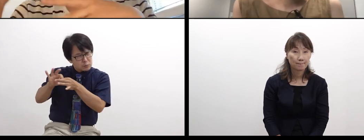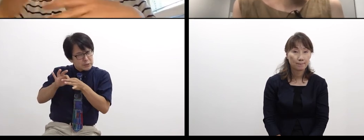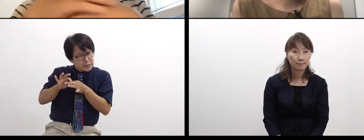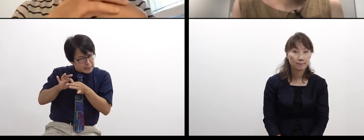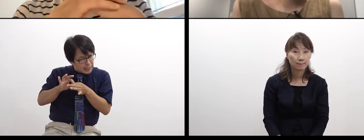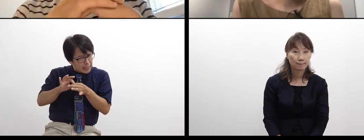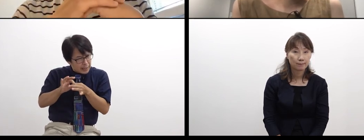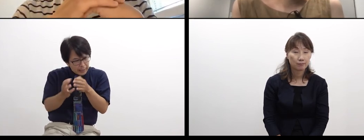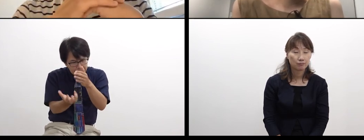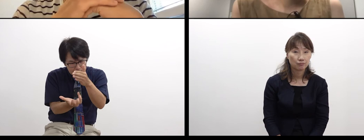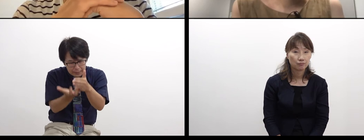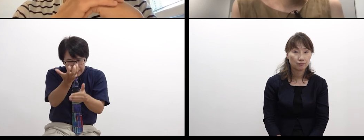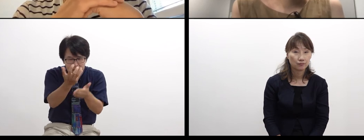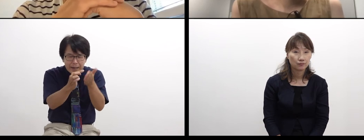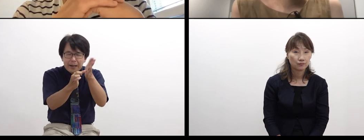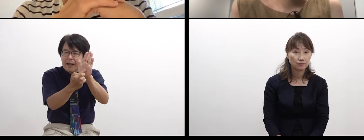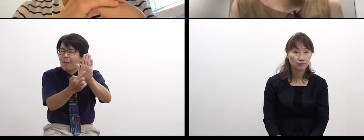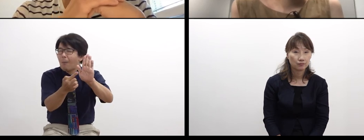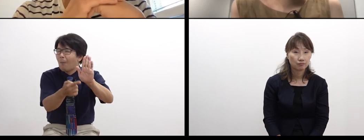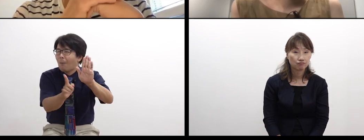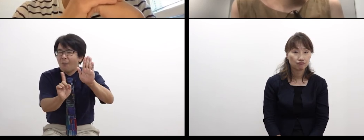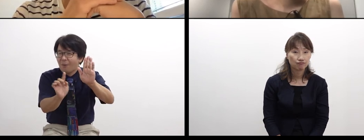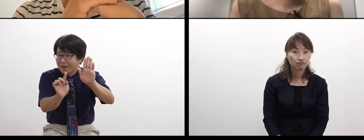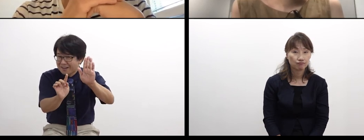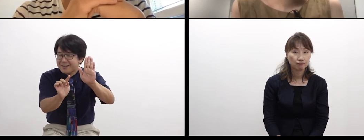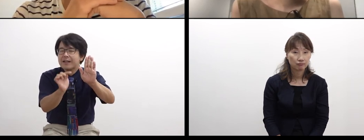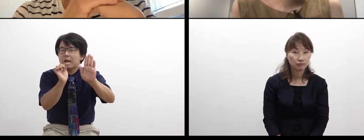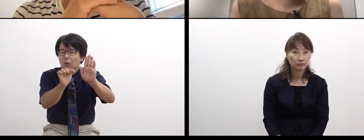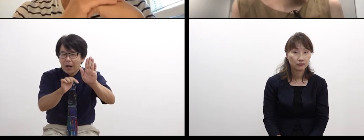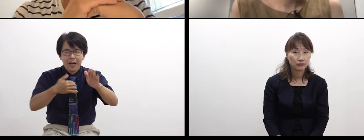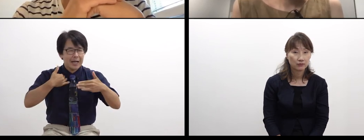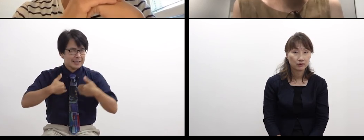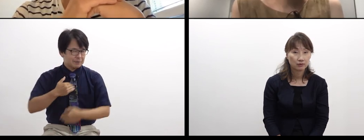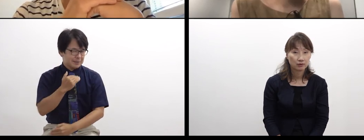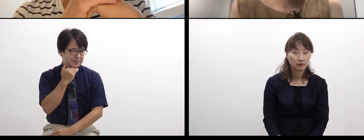and also not very sure of what will be coming out through them.